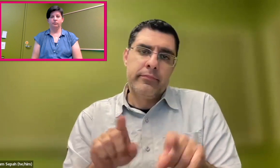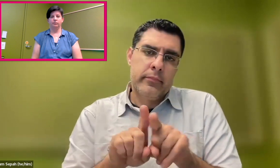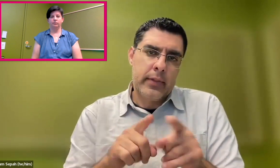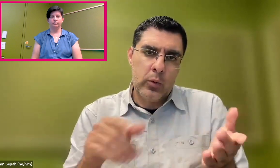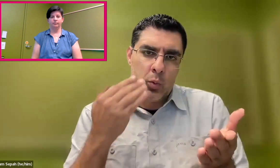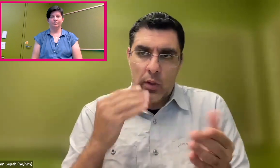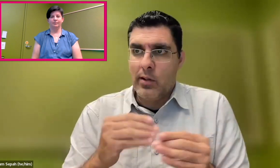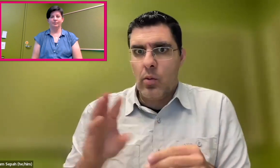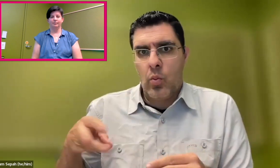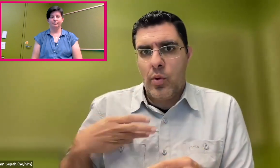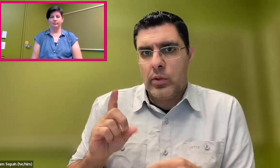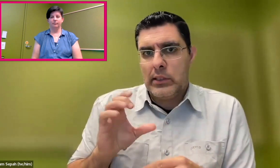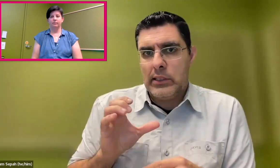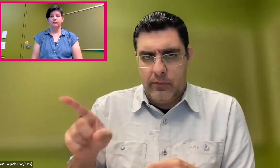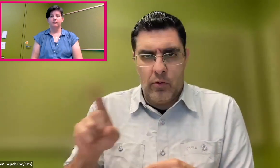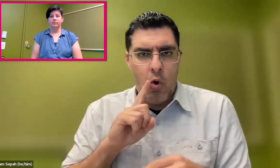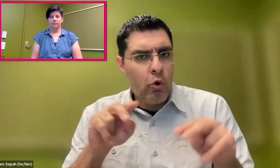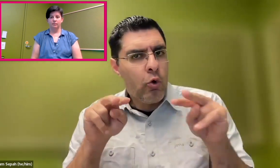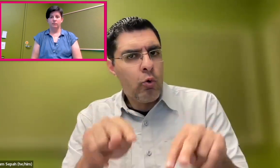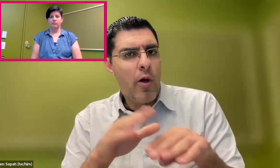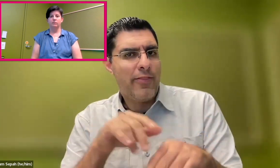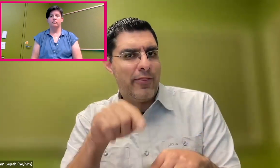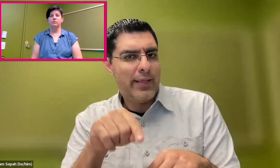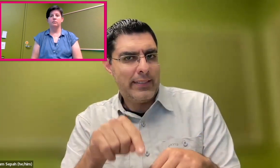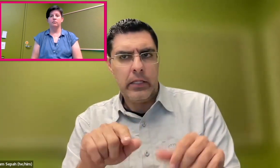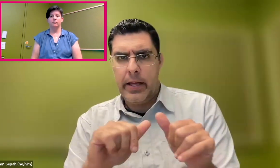on these thorny topics.